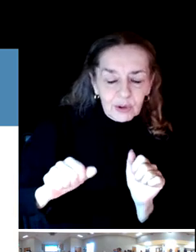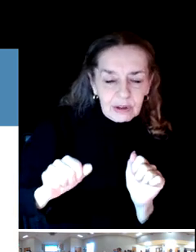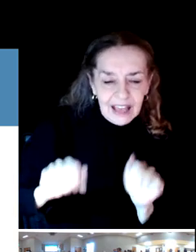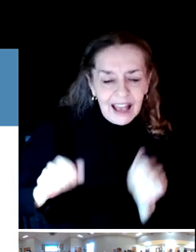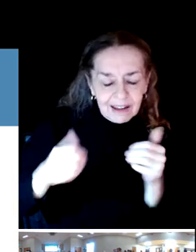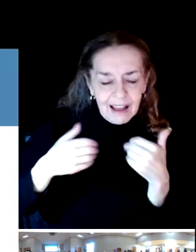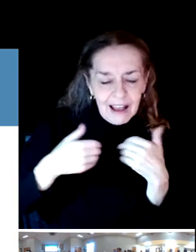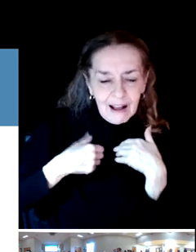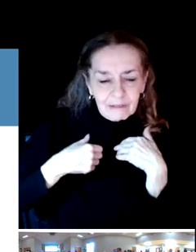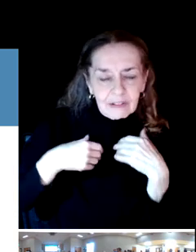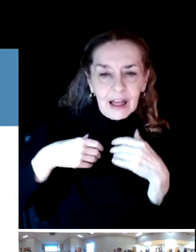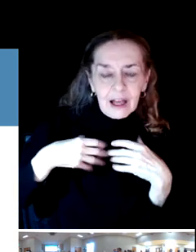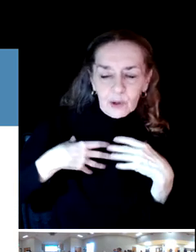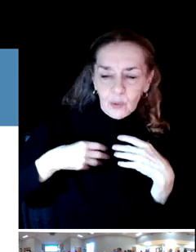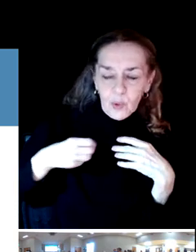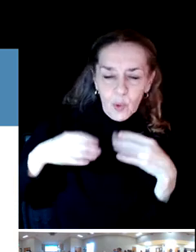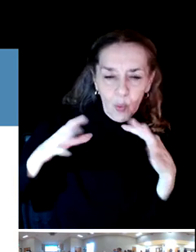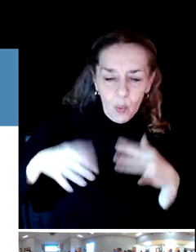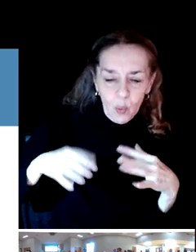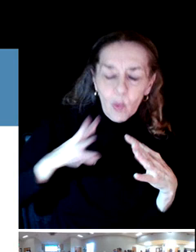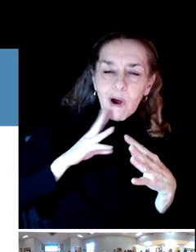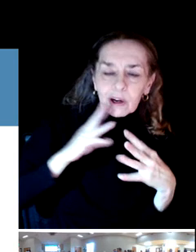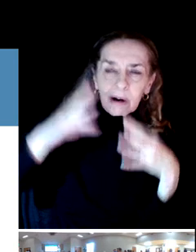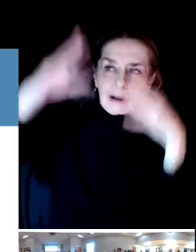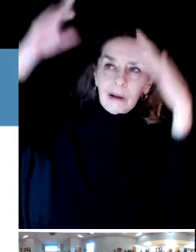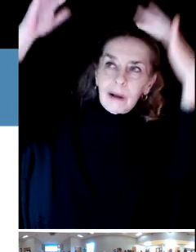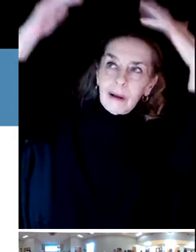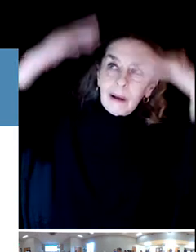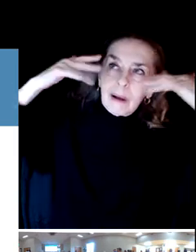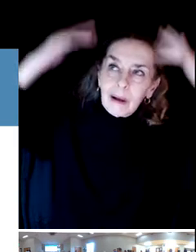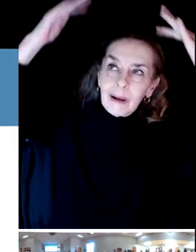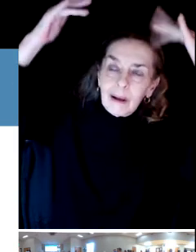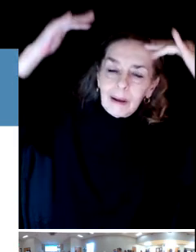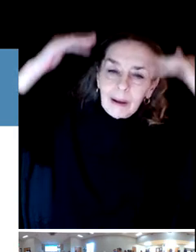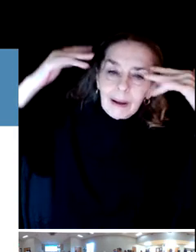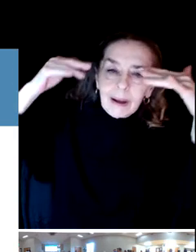That's a great cooling opportunity. There are some specific requirements in the state.